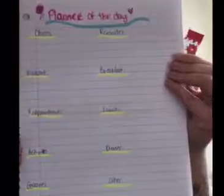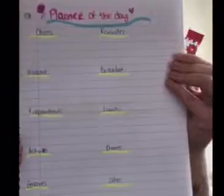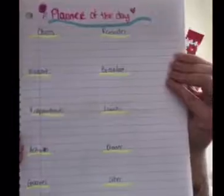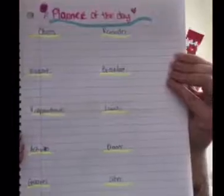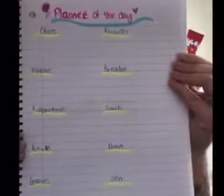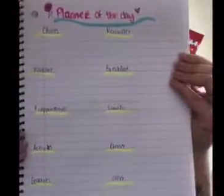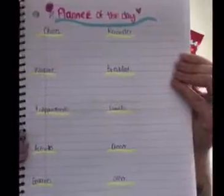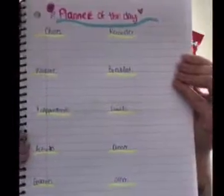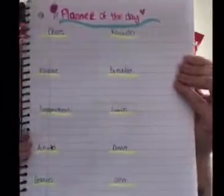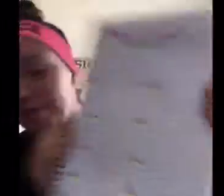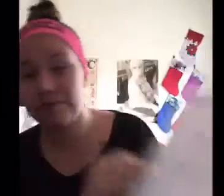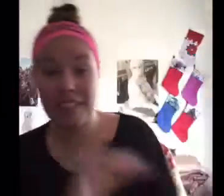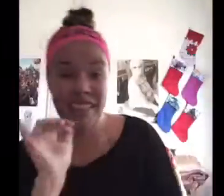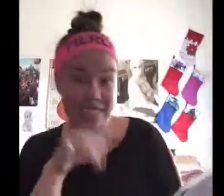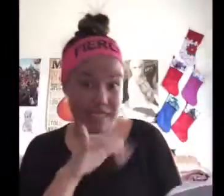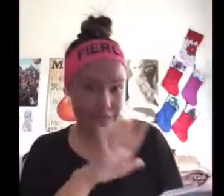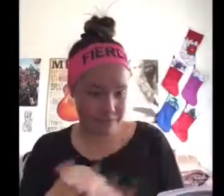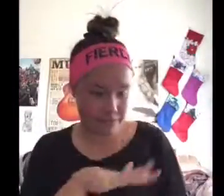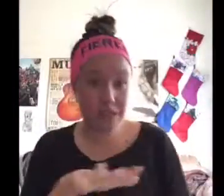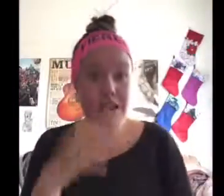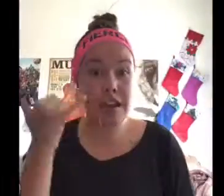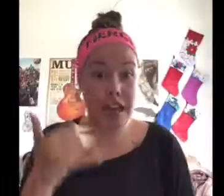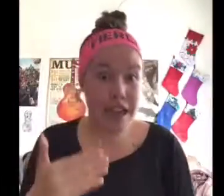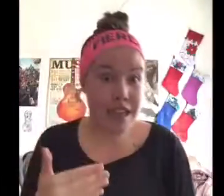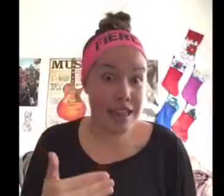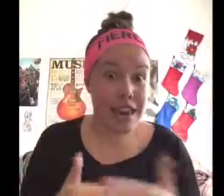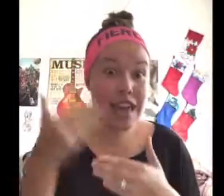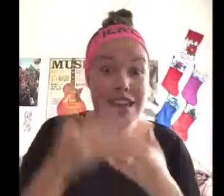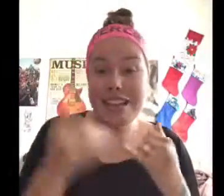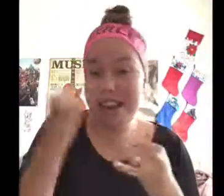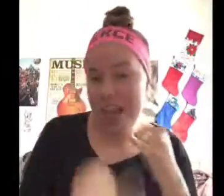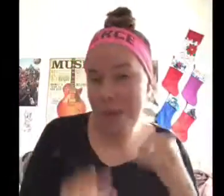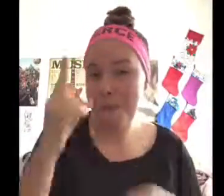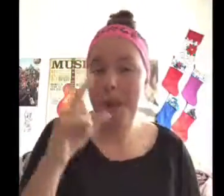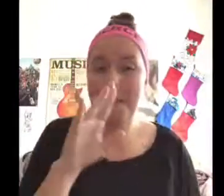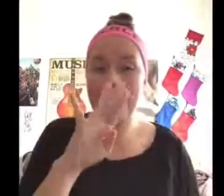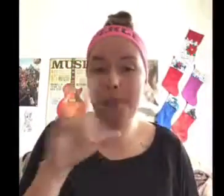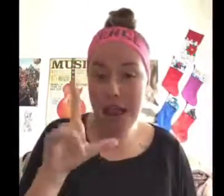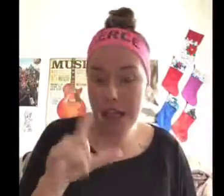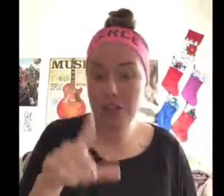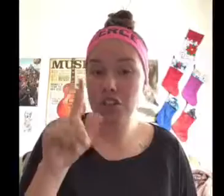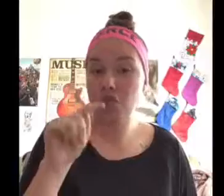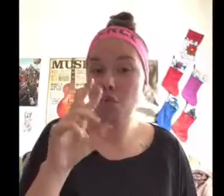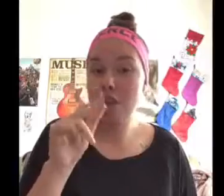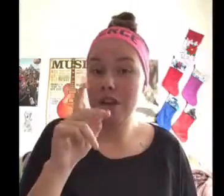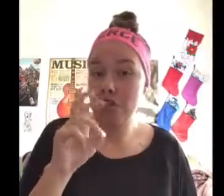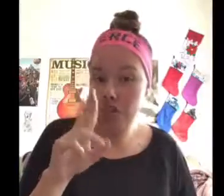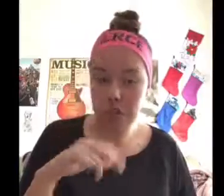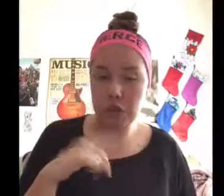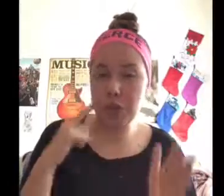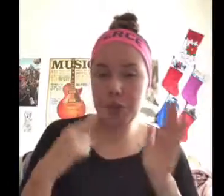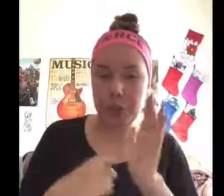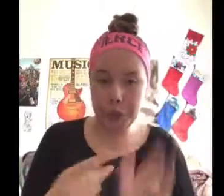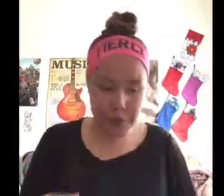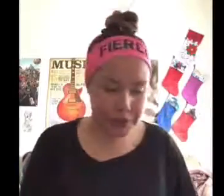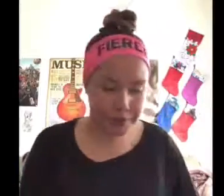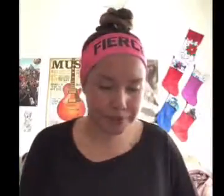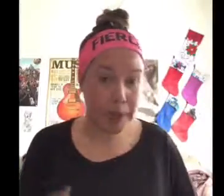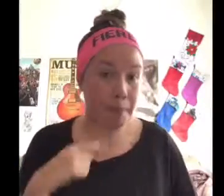Now, it is how looks like... now it is next.... Last one, bill tracker... I'll show you...